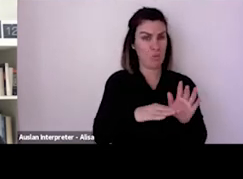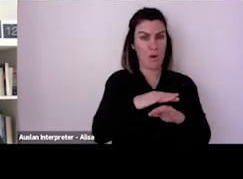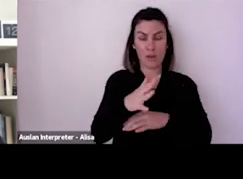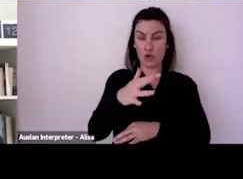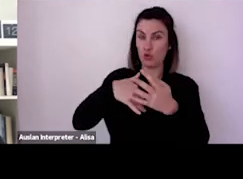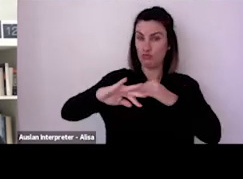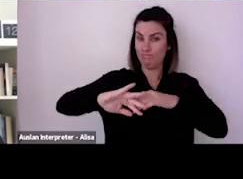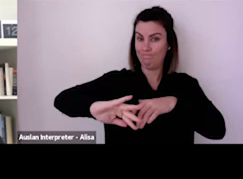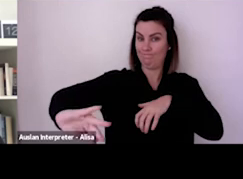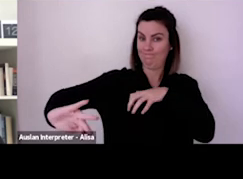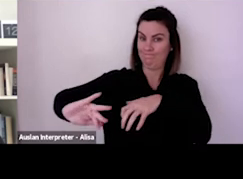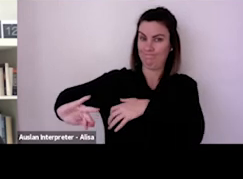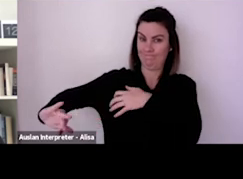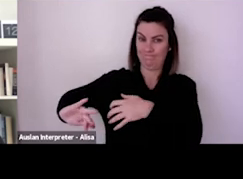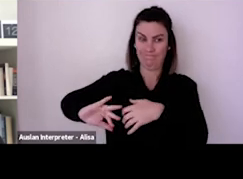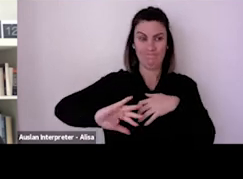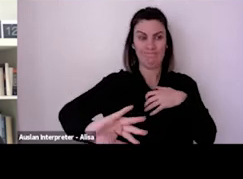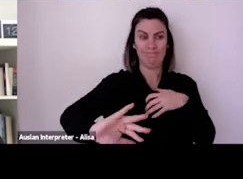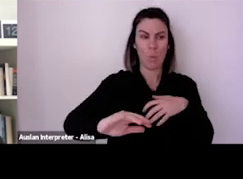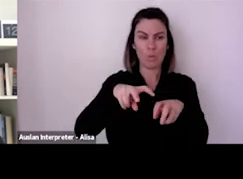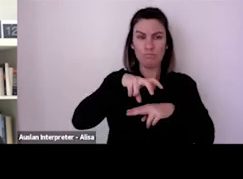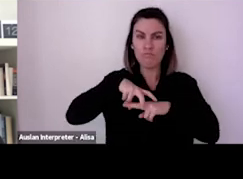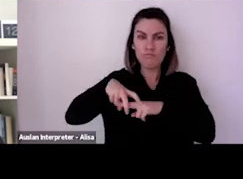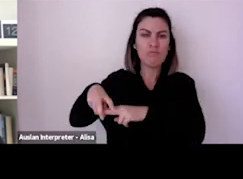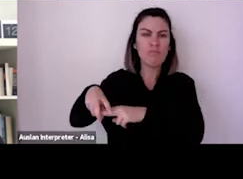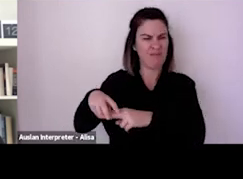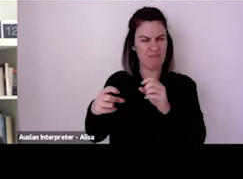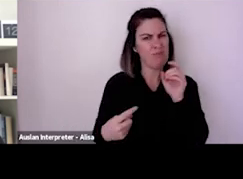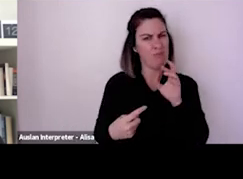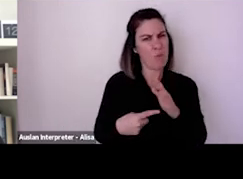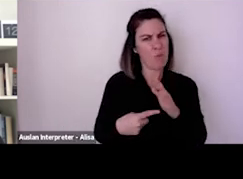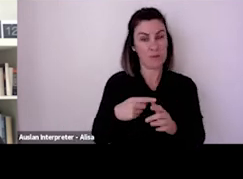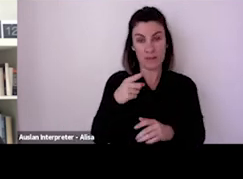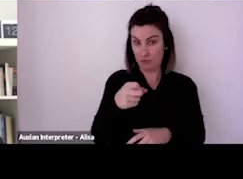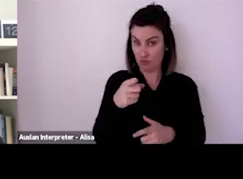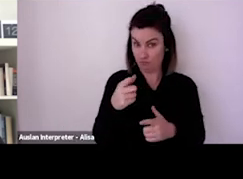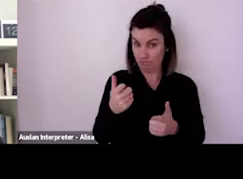We will be sharing some further resources after this session, including Alan has an